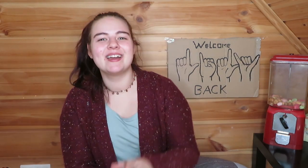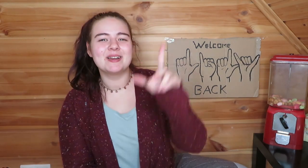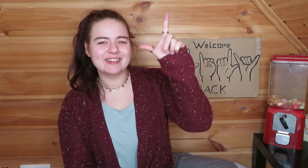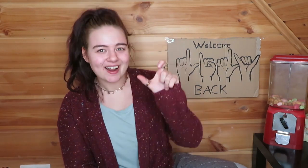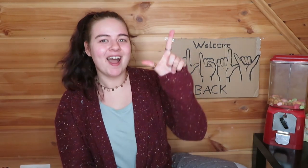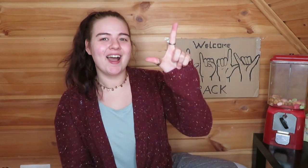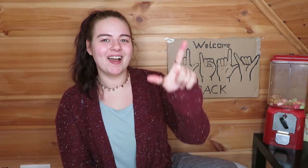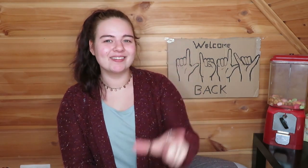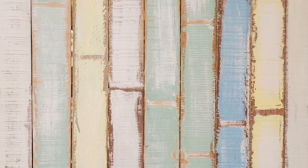Let´s start.